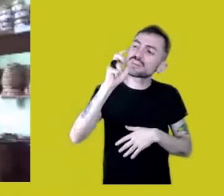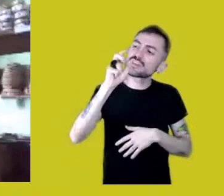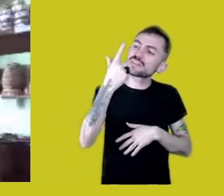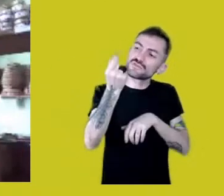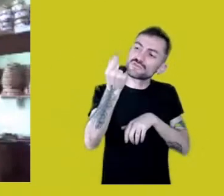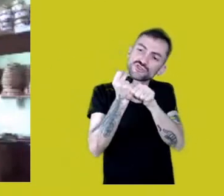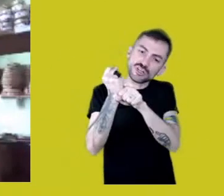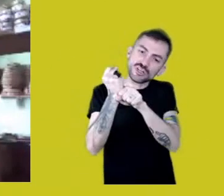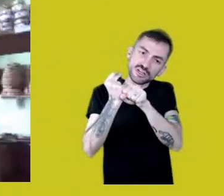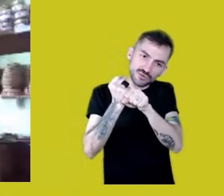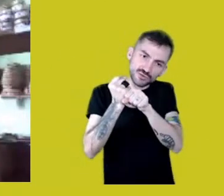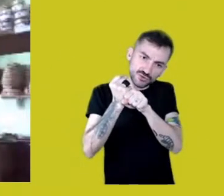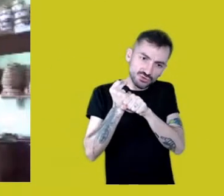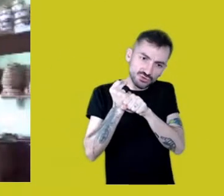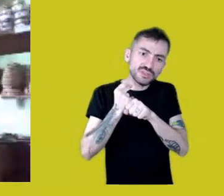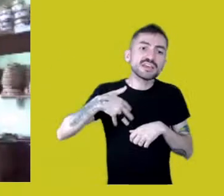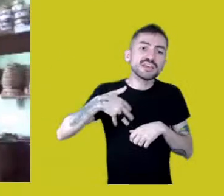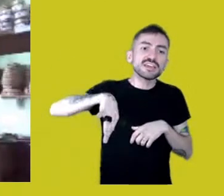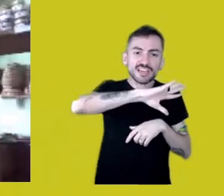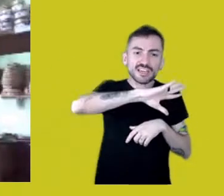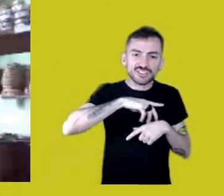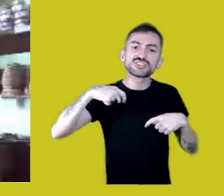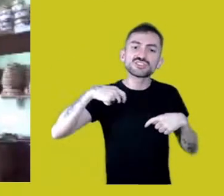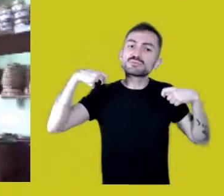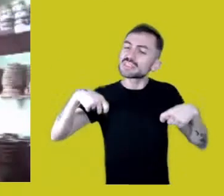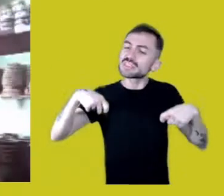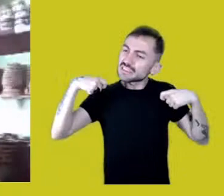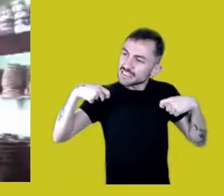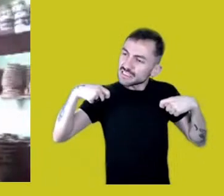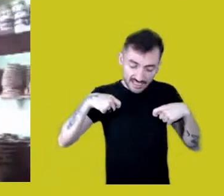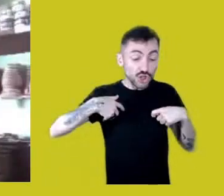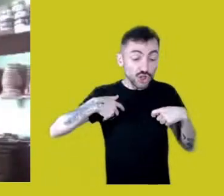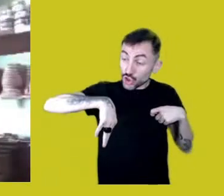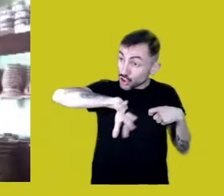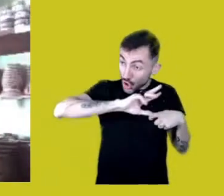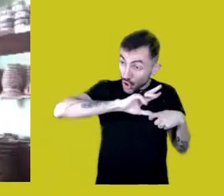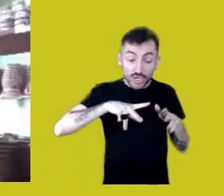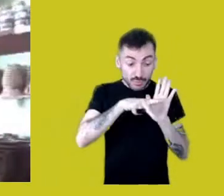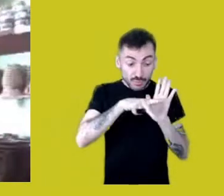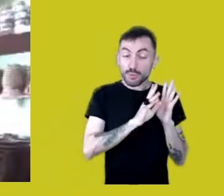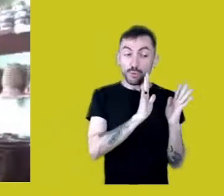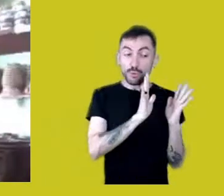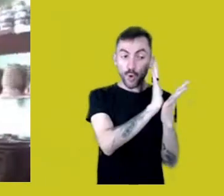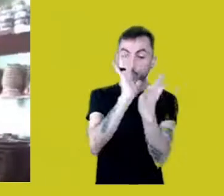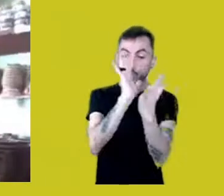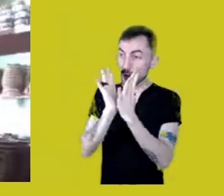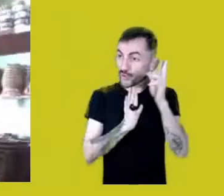And we, the Natives, need to fight against that ourselves